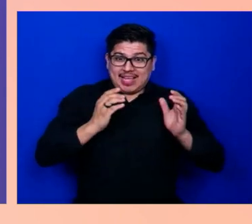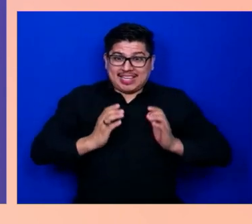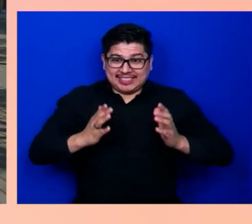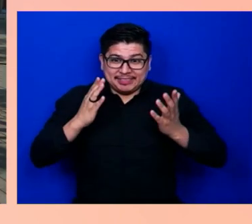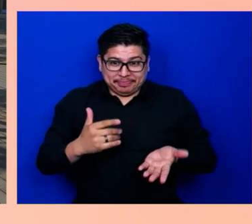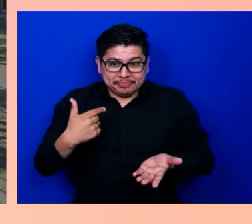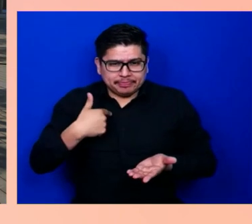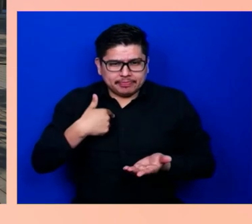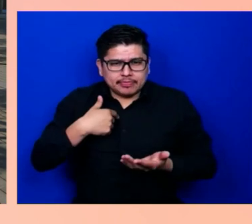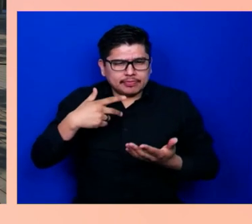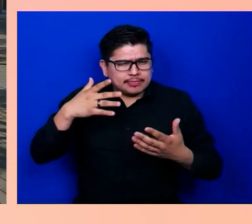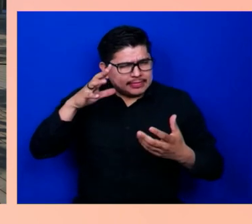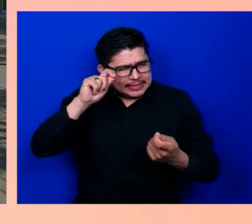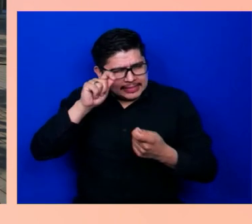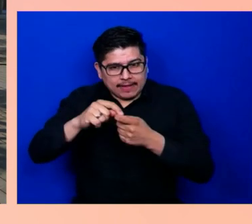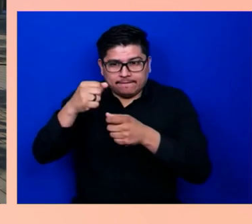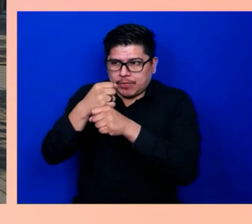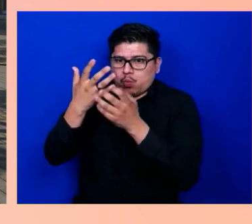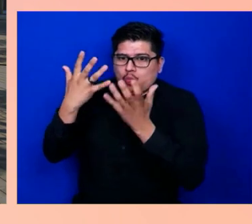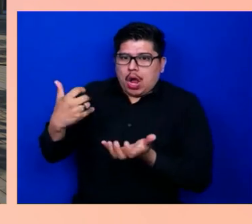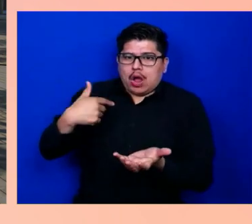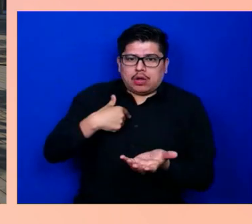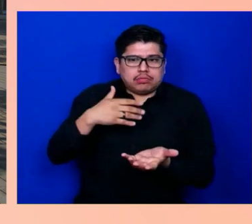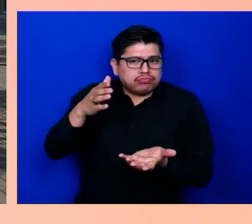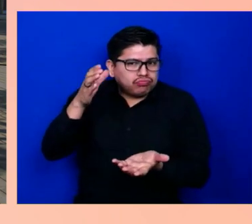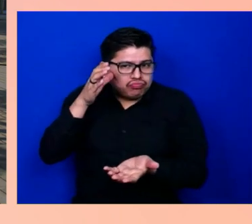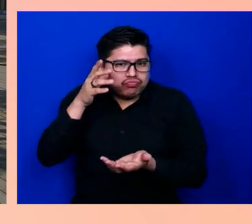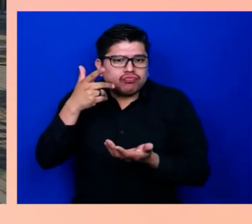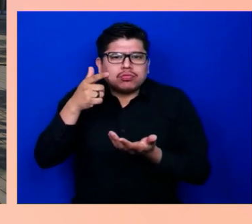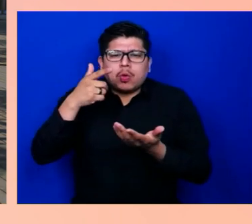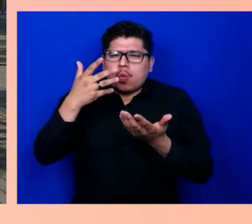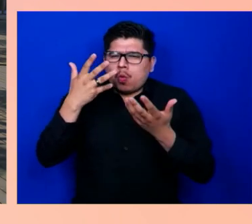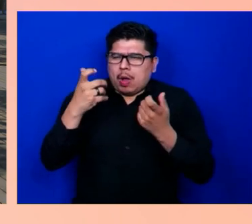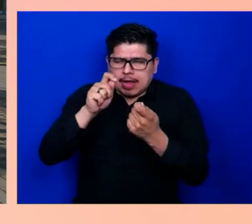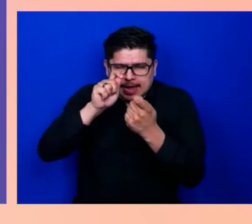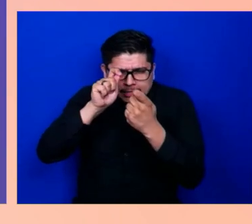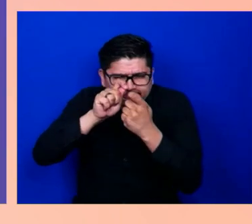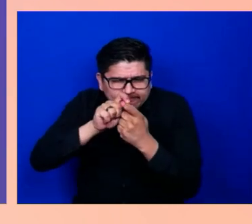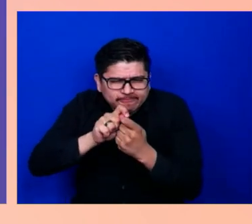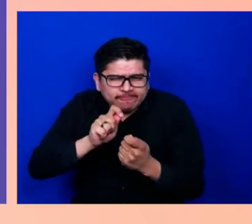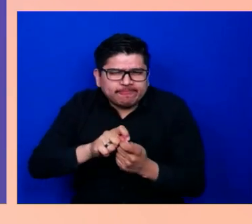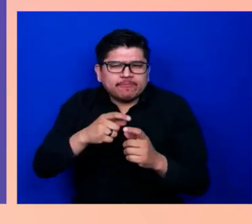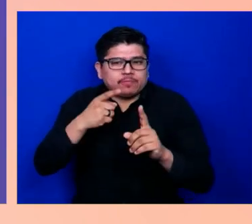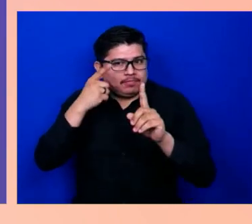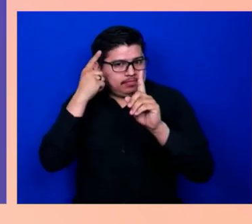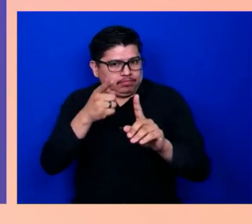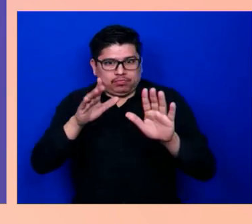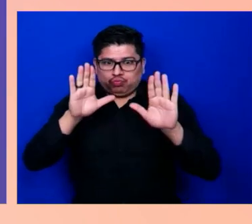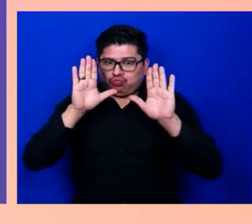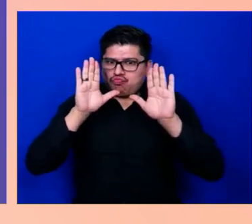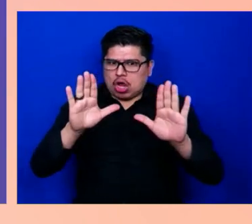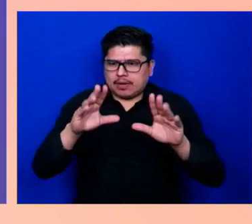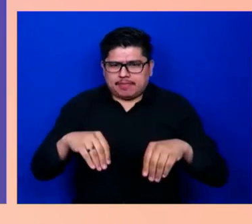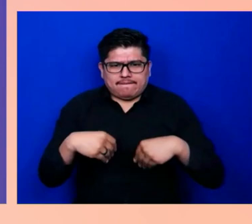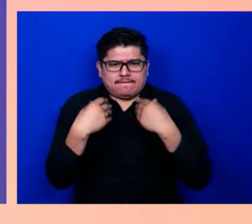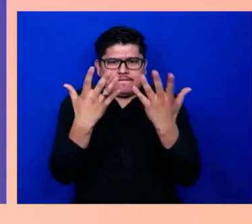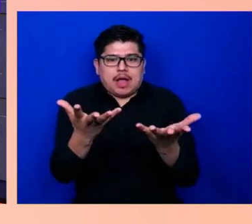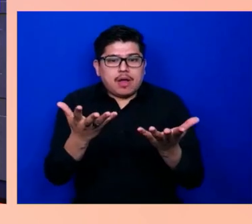It's more rich, it's more accurate, and it's been great to bring that to all customers through Seeing AI.